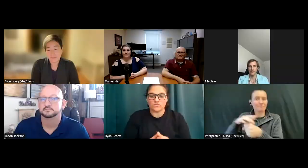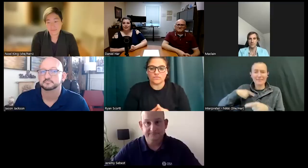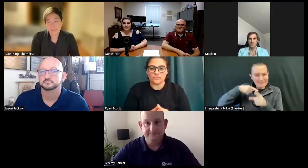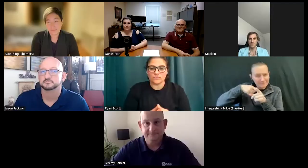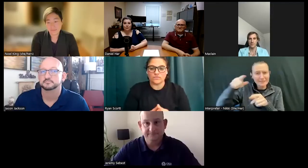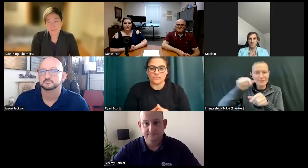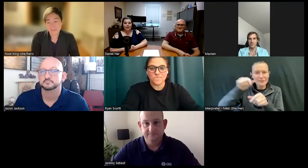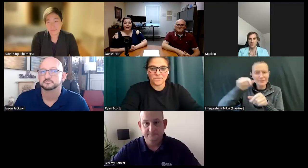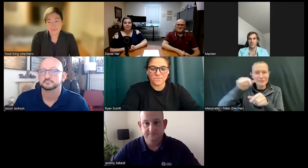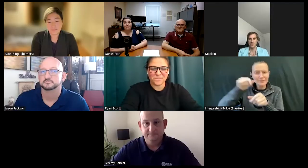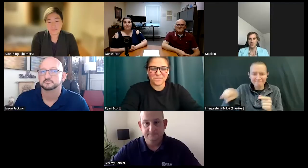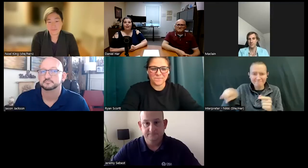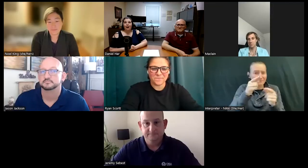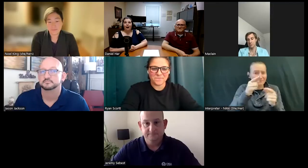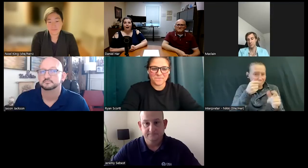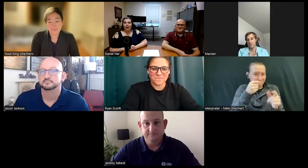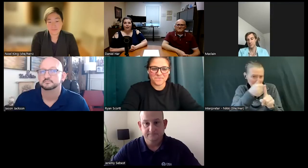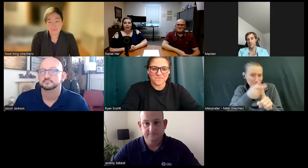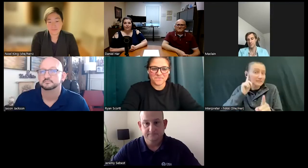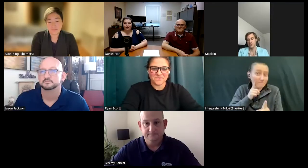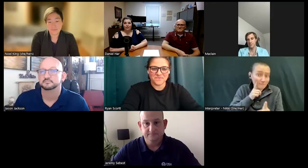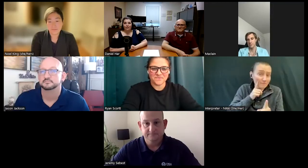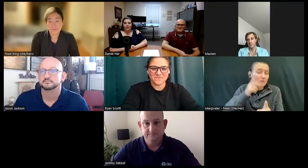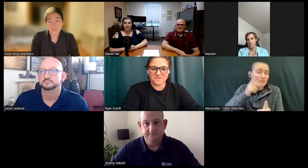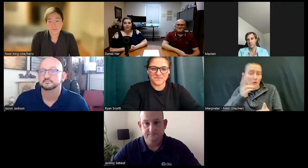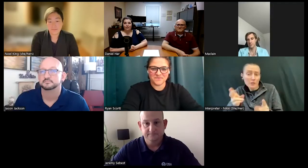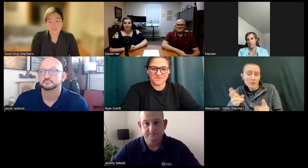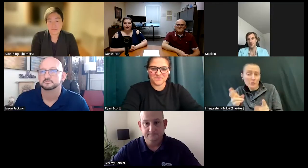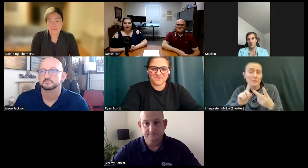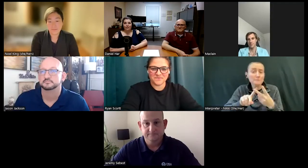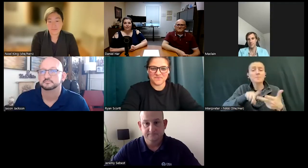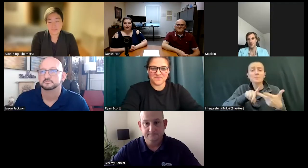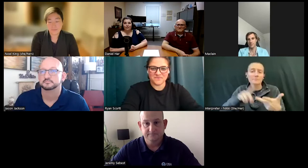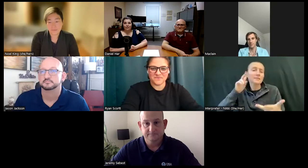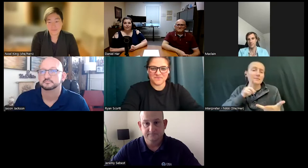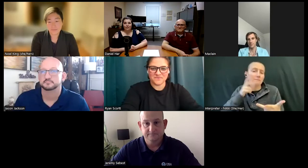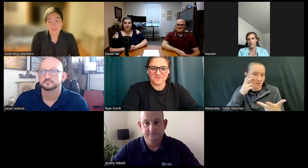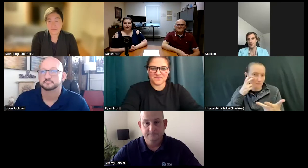with individuals who are deaf, hard of hearing, and deafblind. I also sign